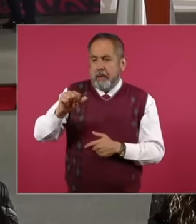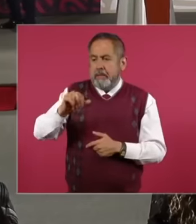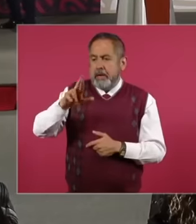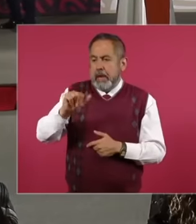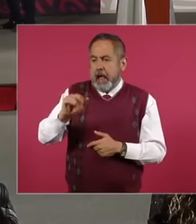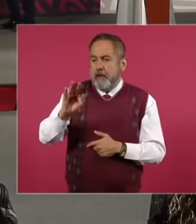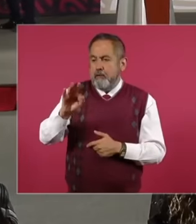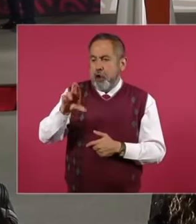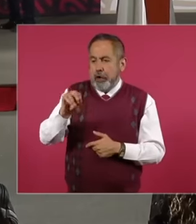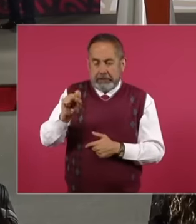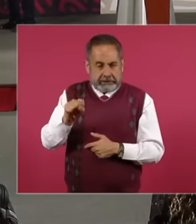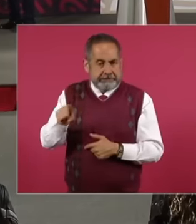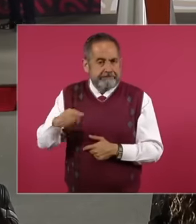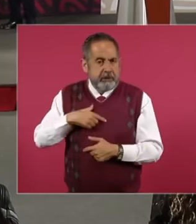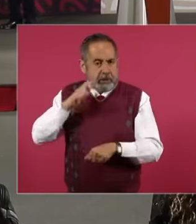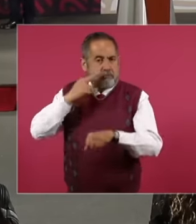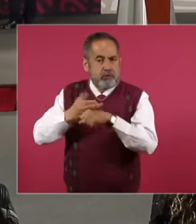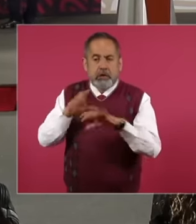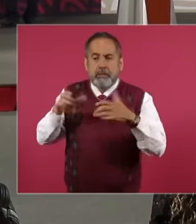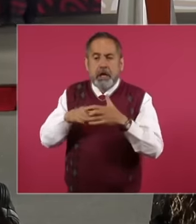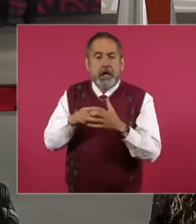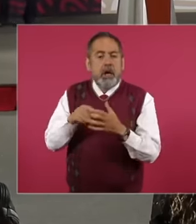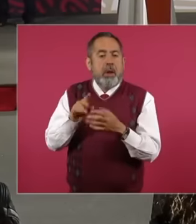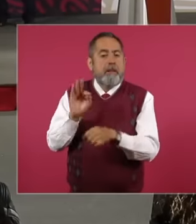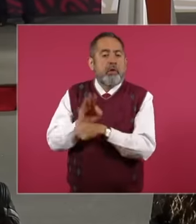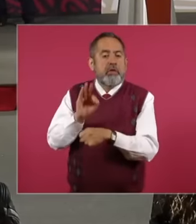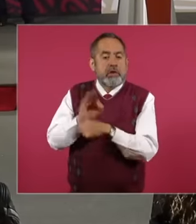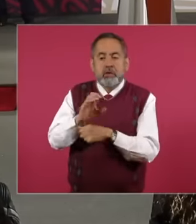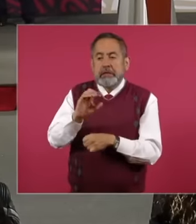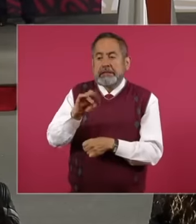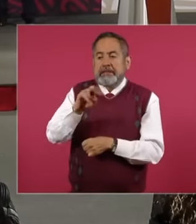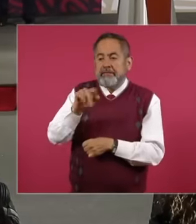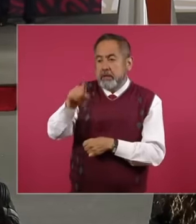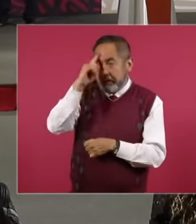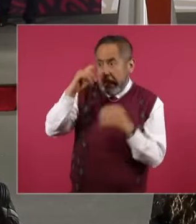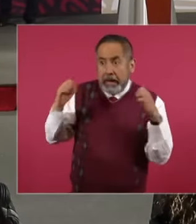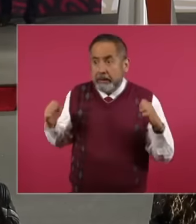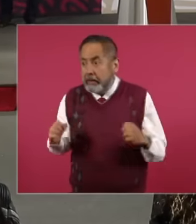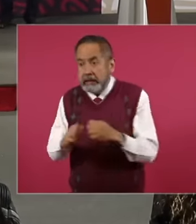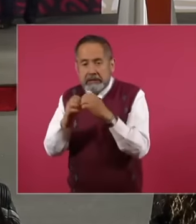responsible for the civil protection subsection. and contingencies and in charge of Following up